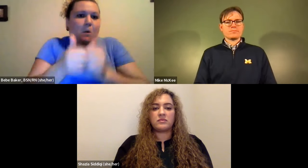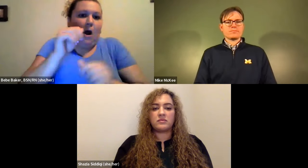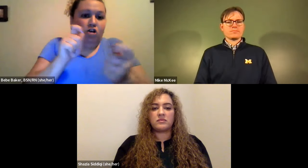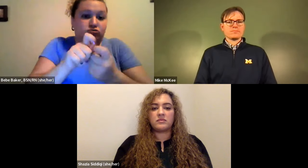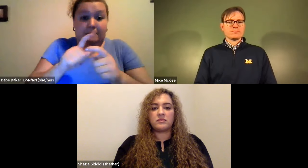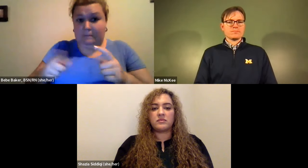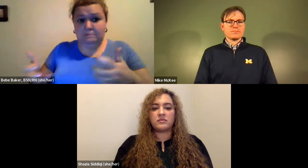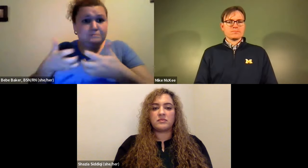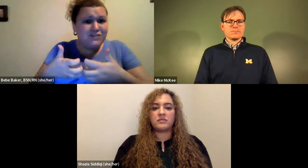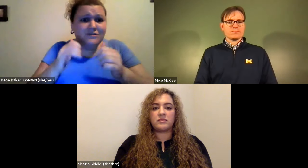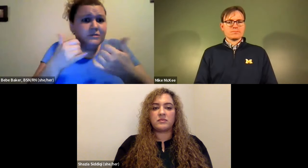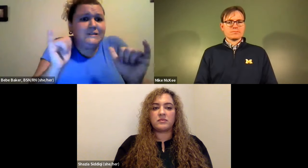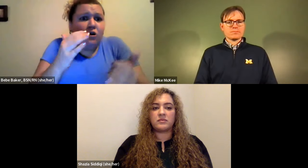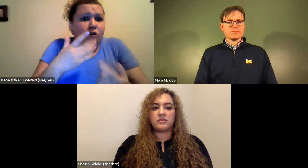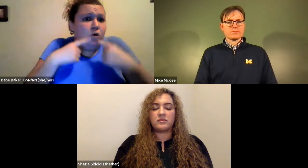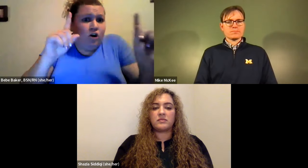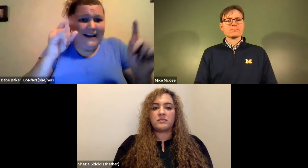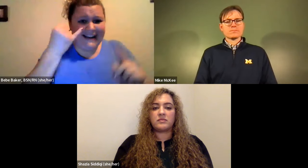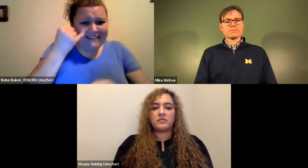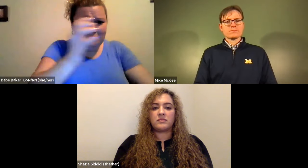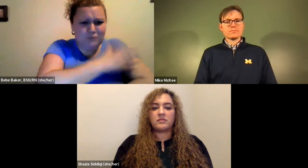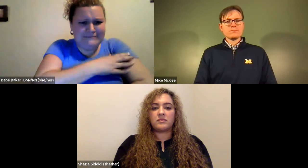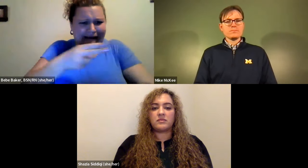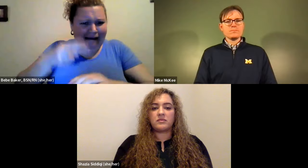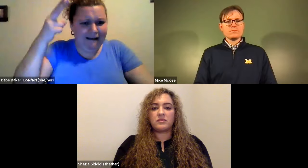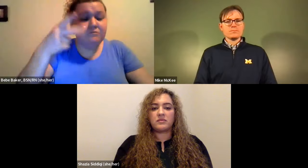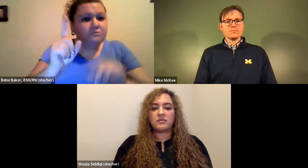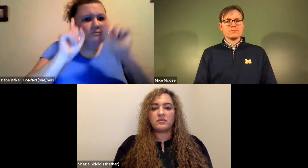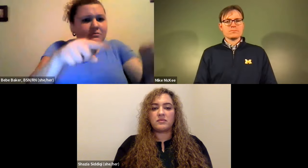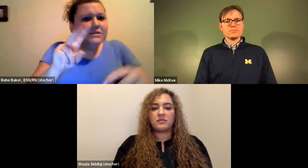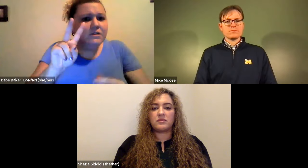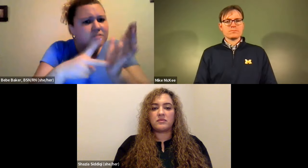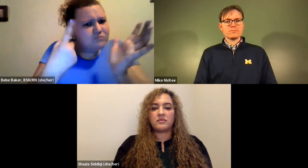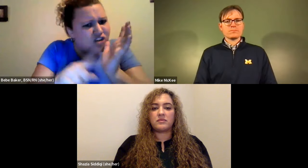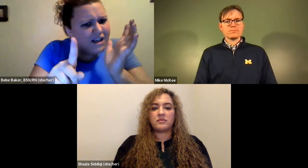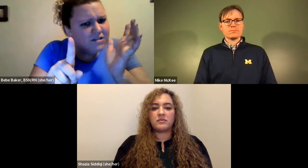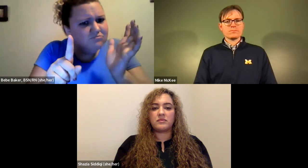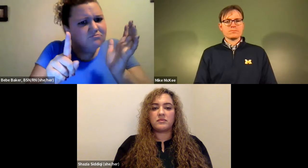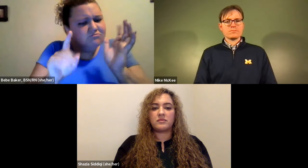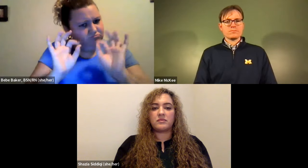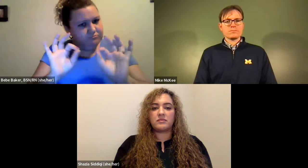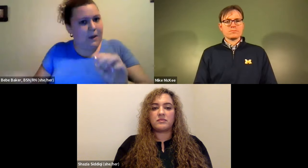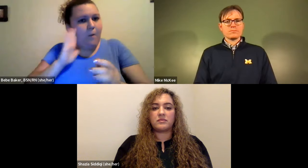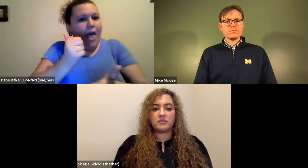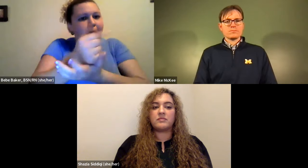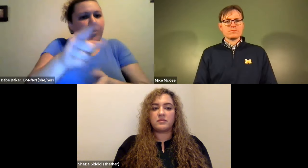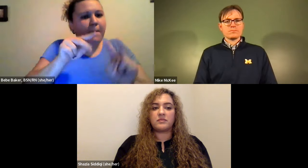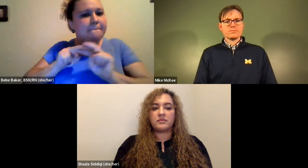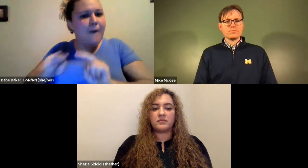Cristine Saunders: they'll check your blood pressure there and that's the most accurate, but the machines work very well, especially if your heart your blood pressure is really high.